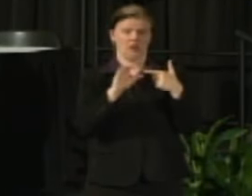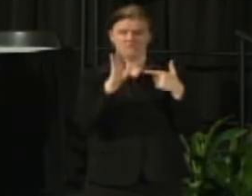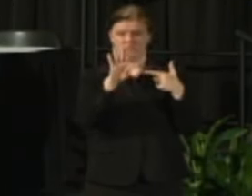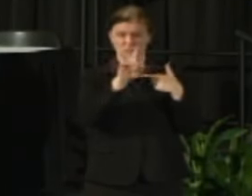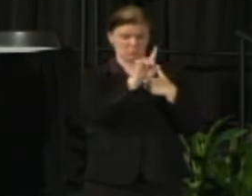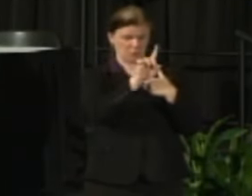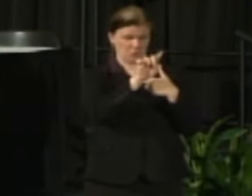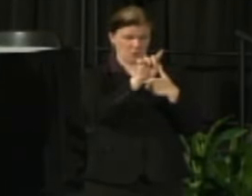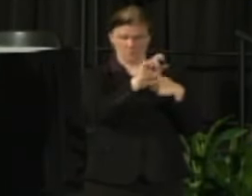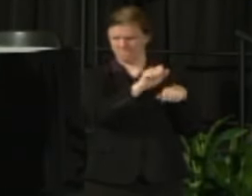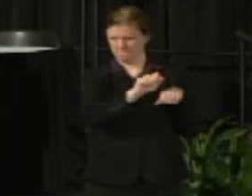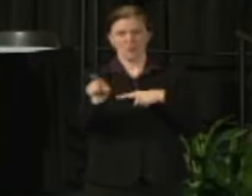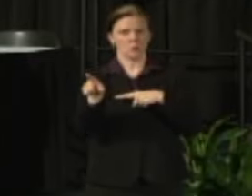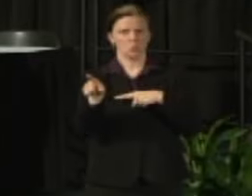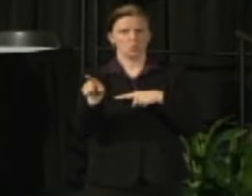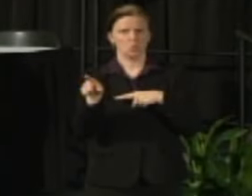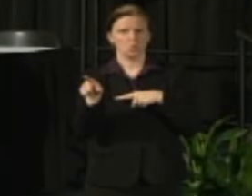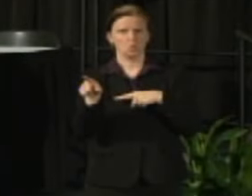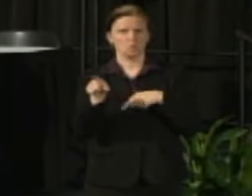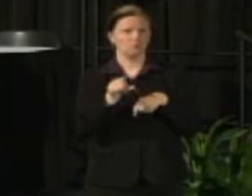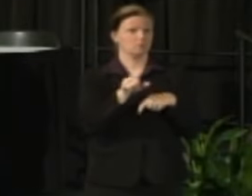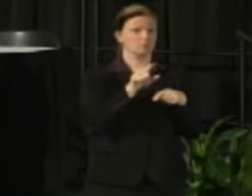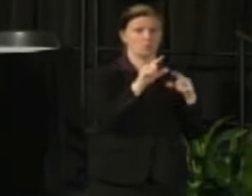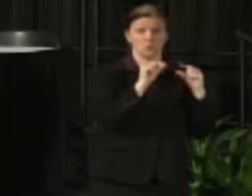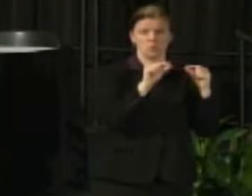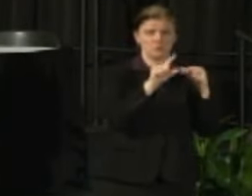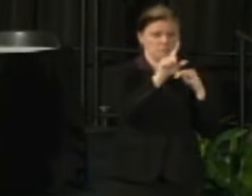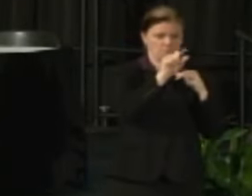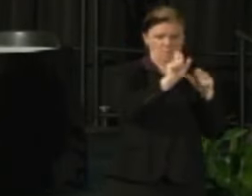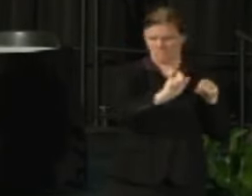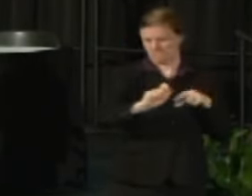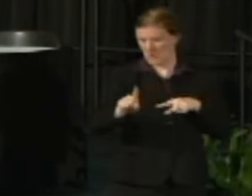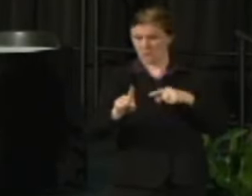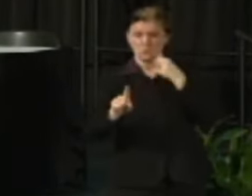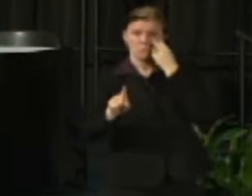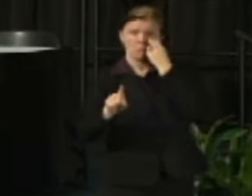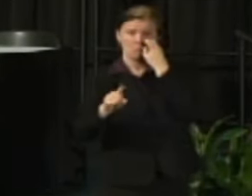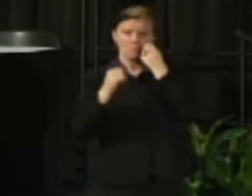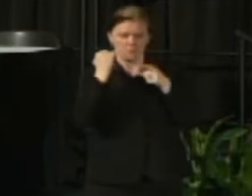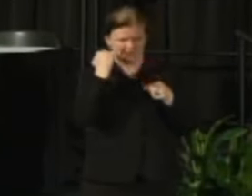of a button advance any one of these stories that is especially important or relevant